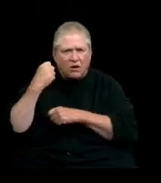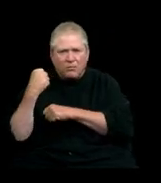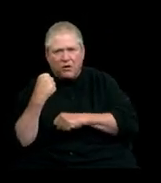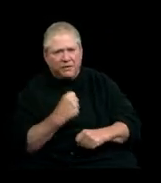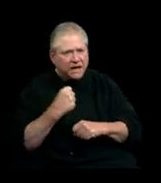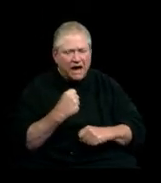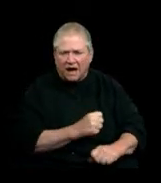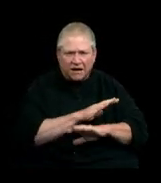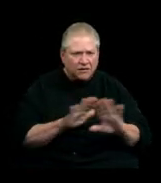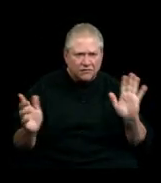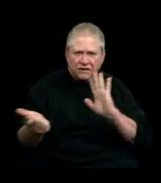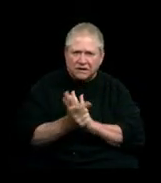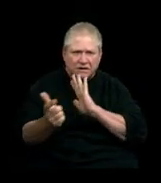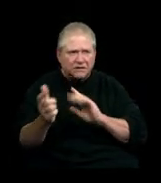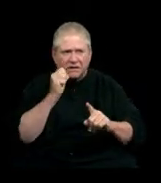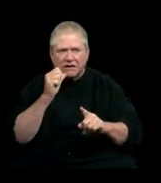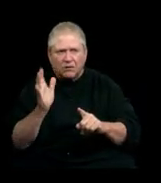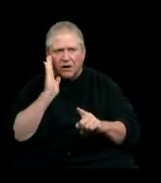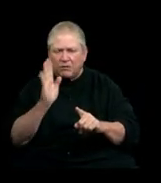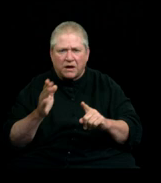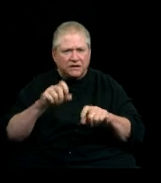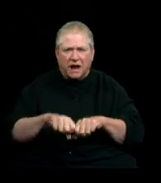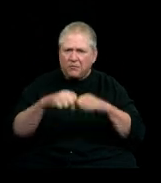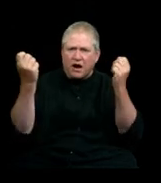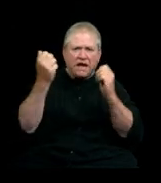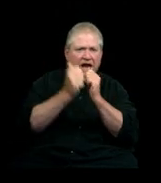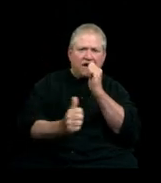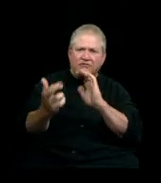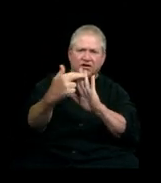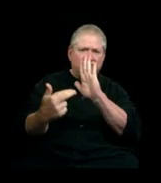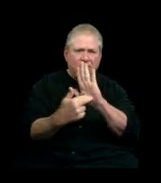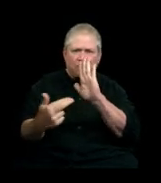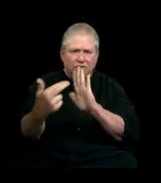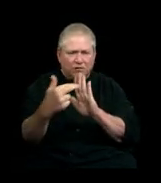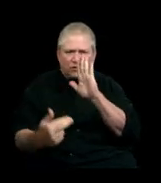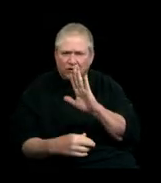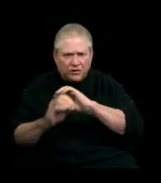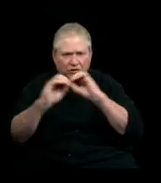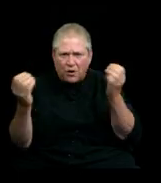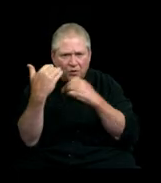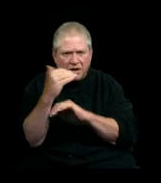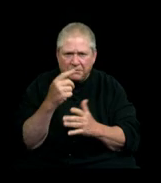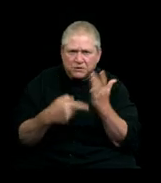No stopping 'til I break every rule And no limits to what I can do